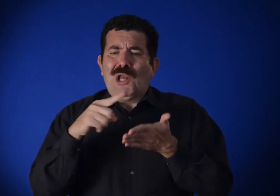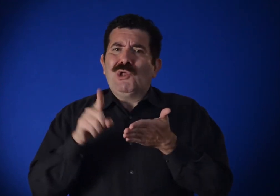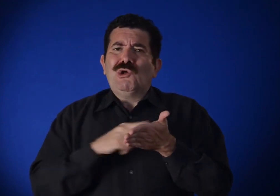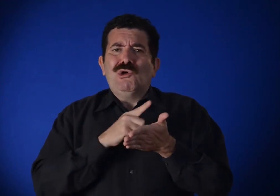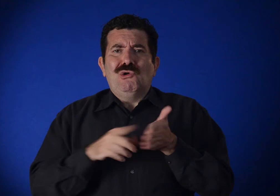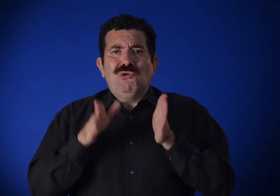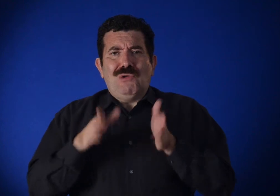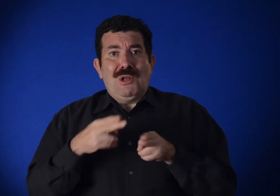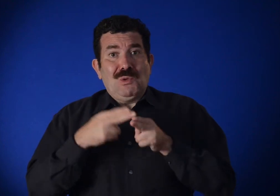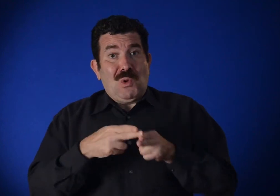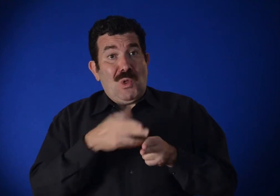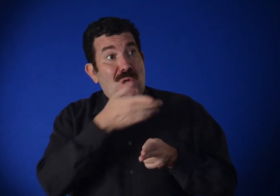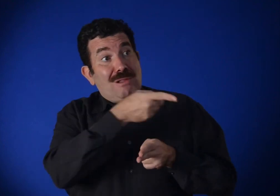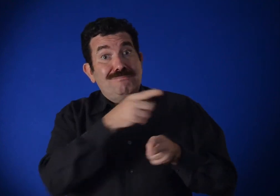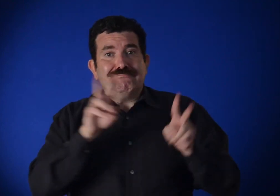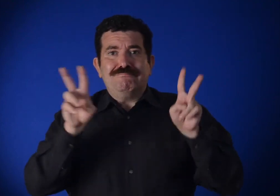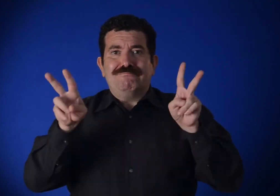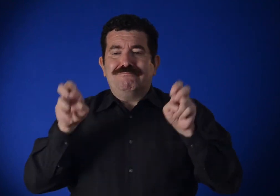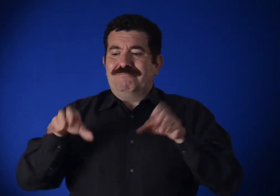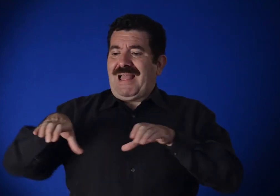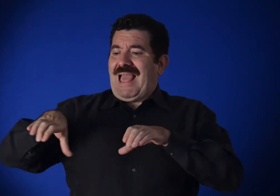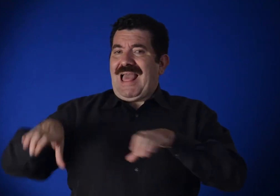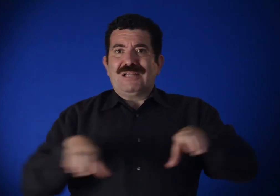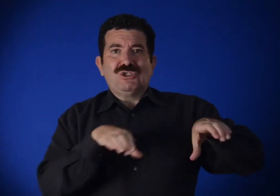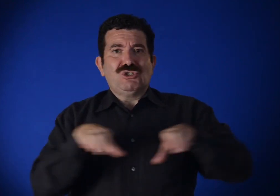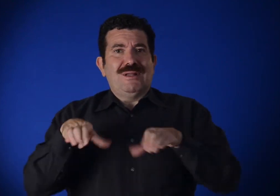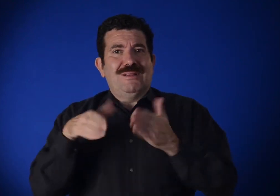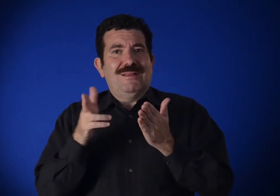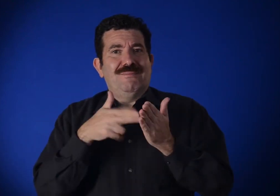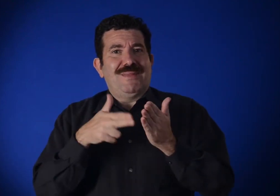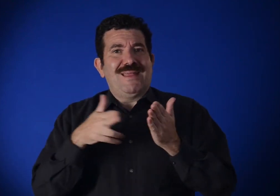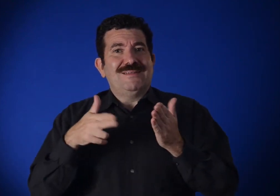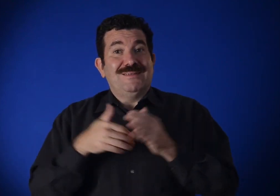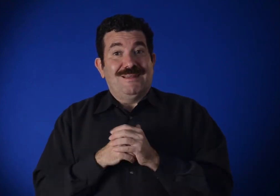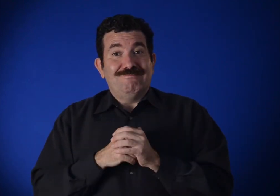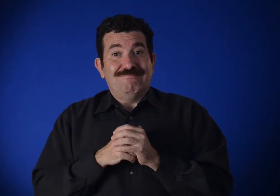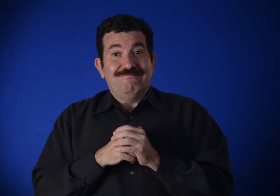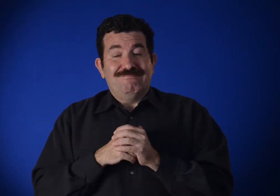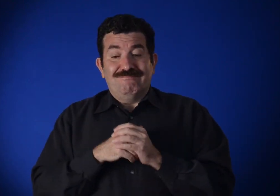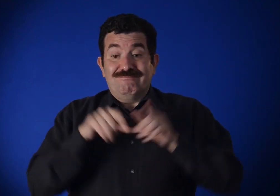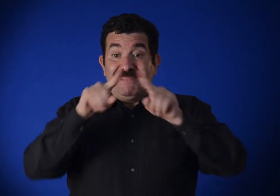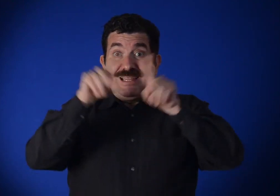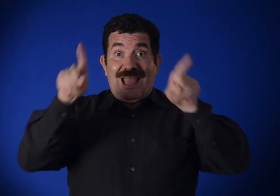One critic dubbed his style "action painting,"